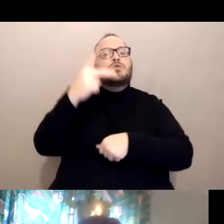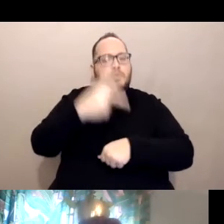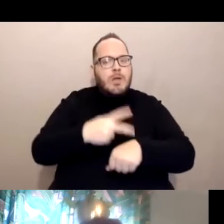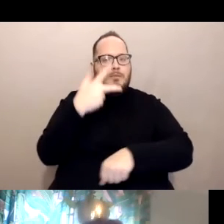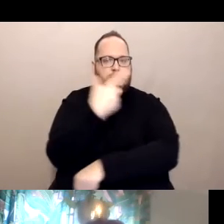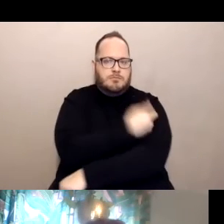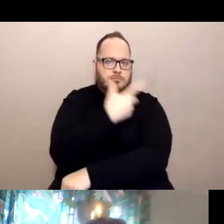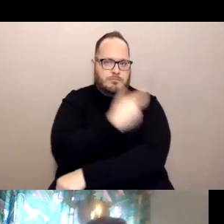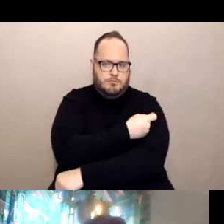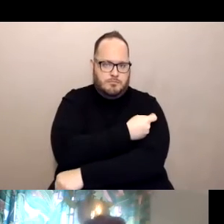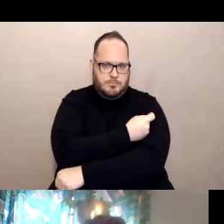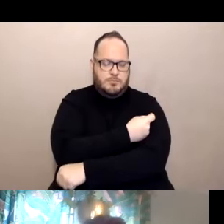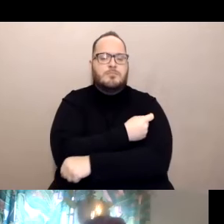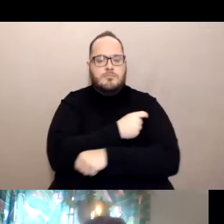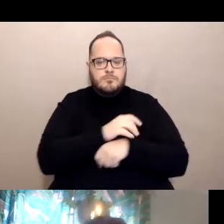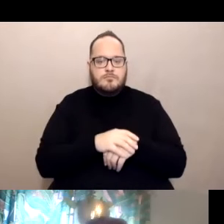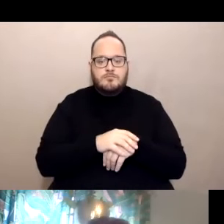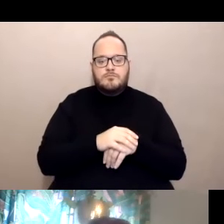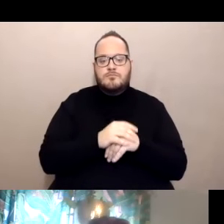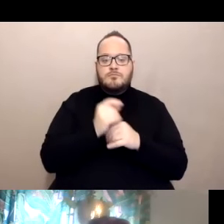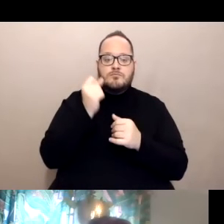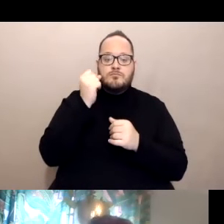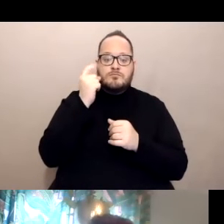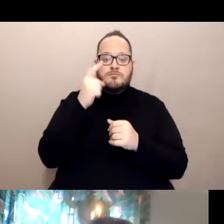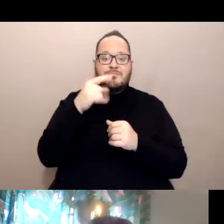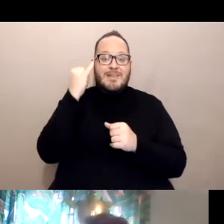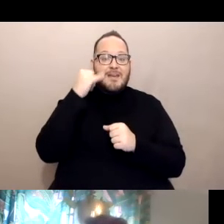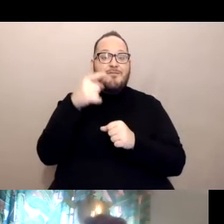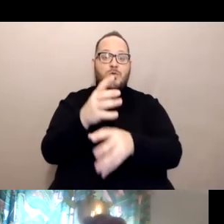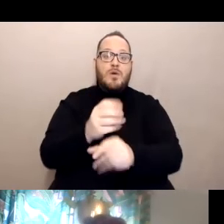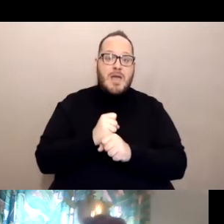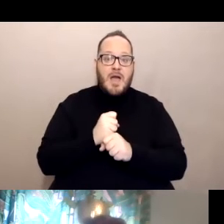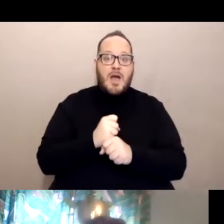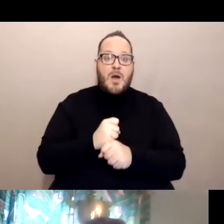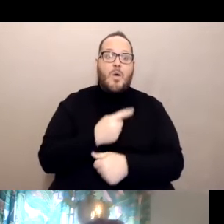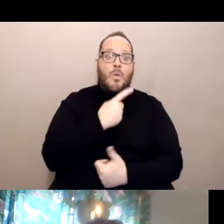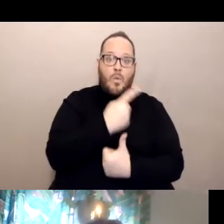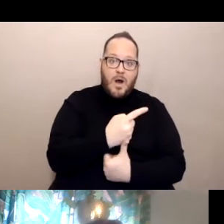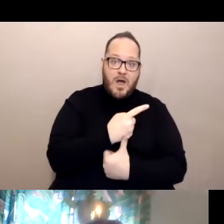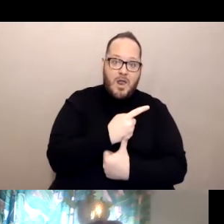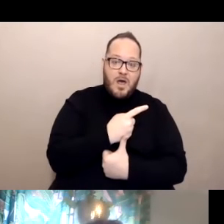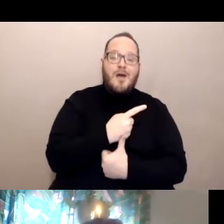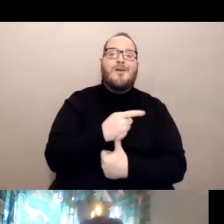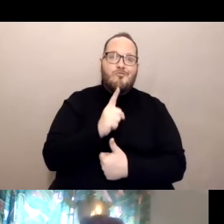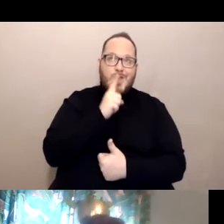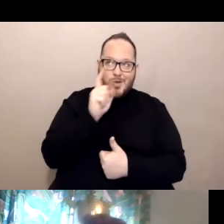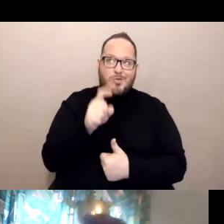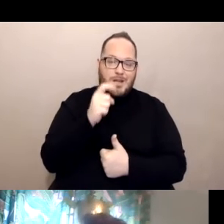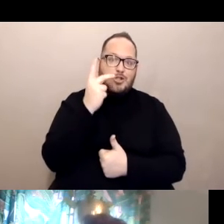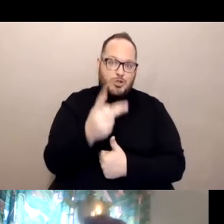So when we talk about those numbers, if you get one you'll need two. So when we talk about how many we need in a vaccine